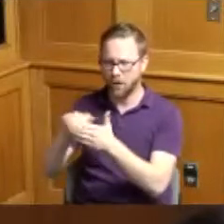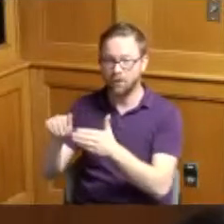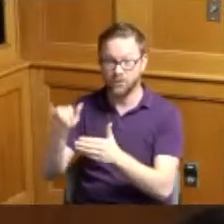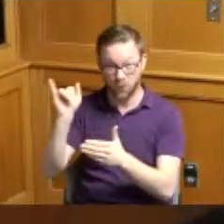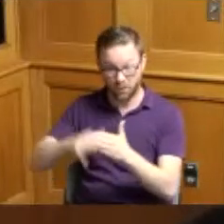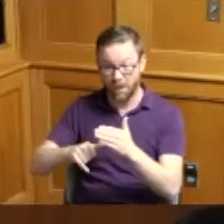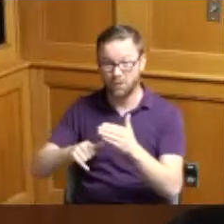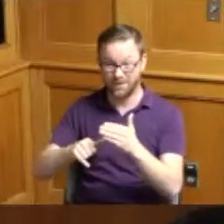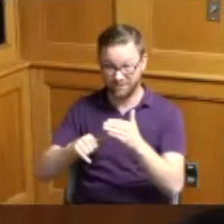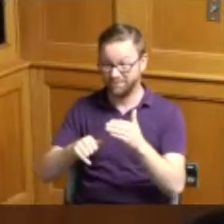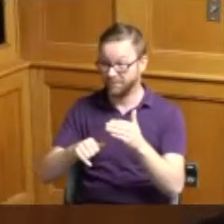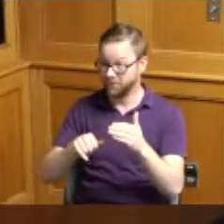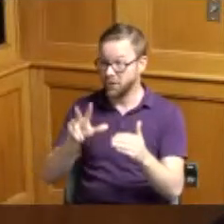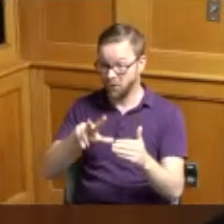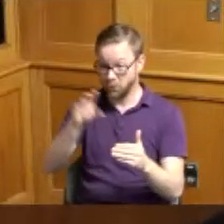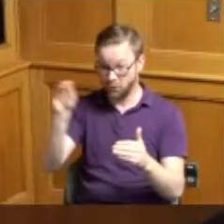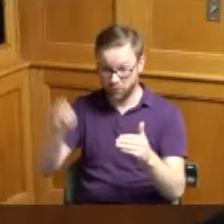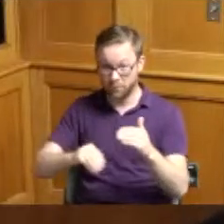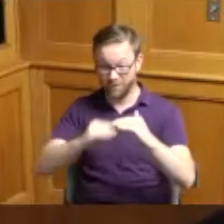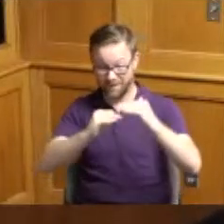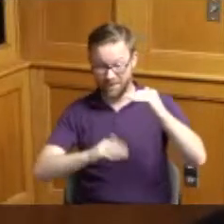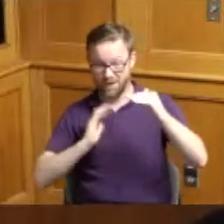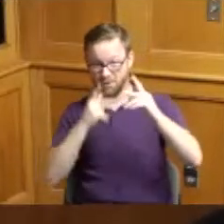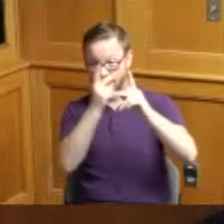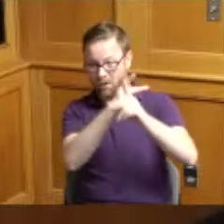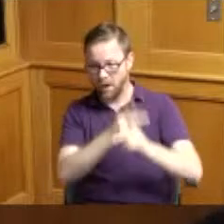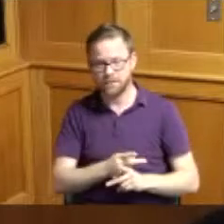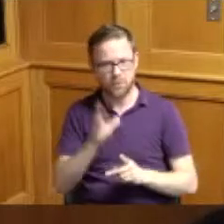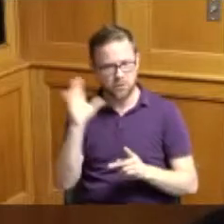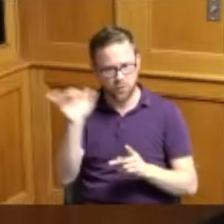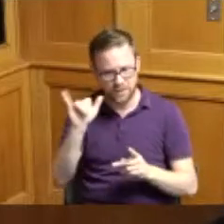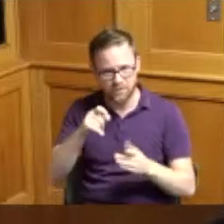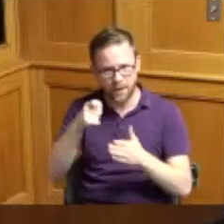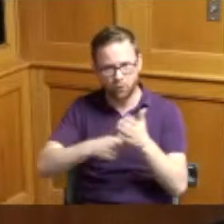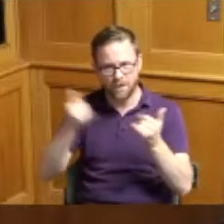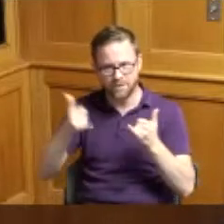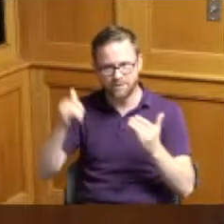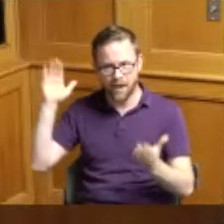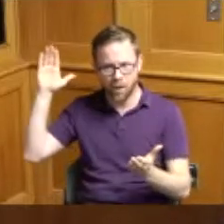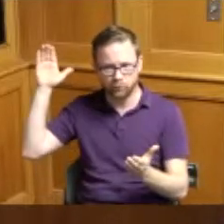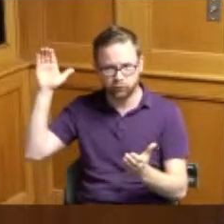to pre-shortage levels that's what I was just getting ready to ask you you know to